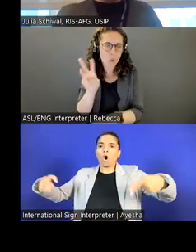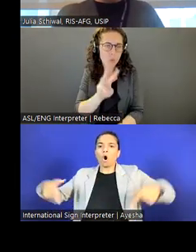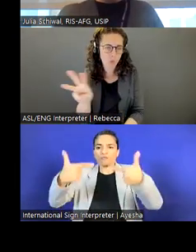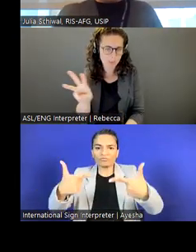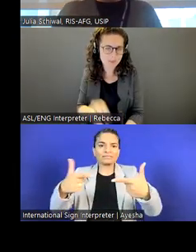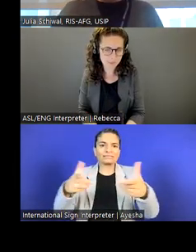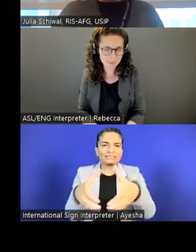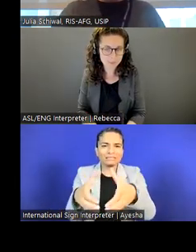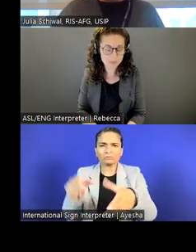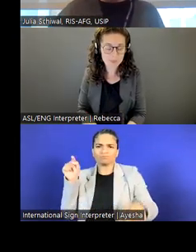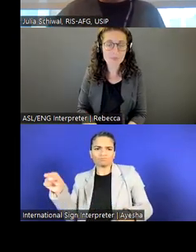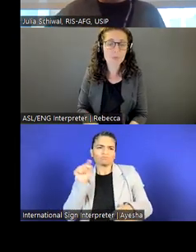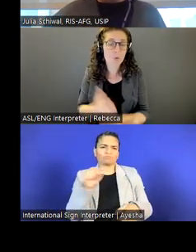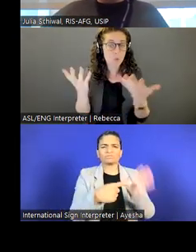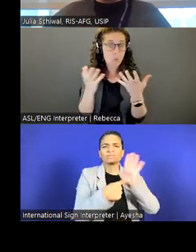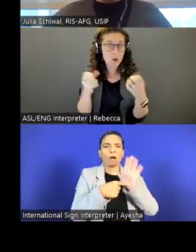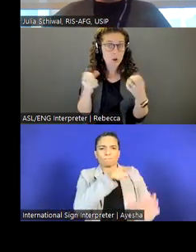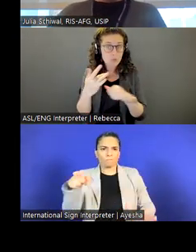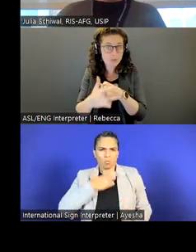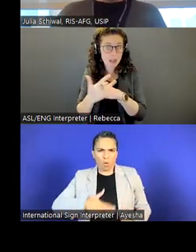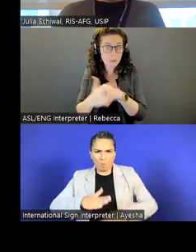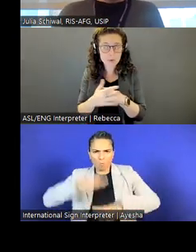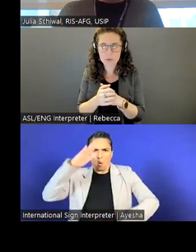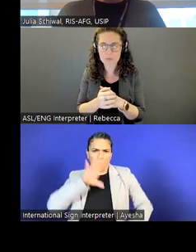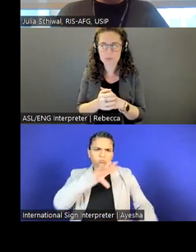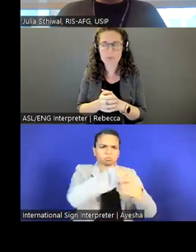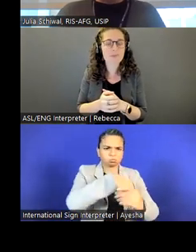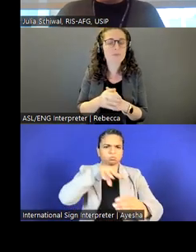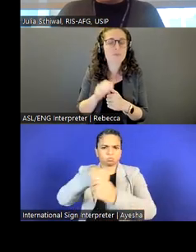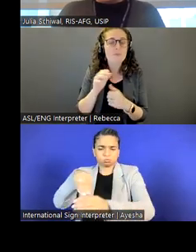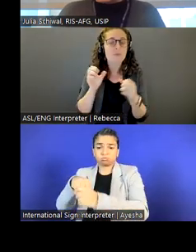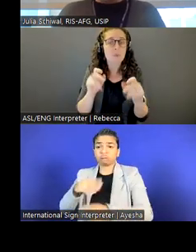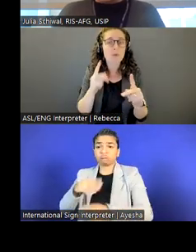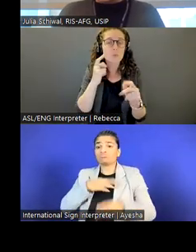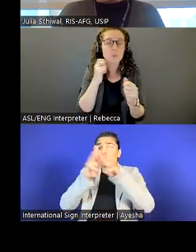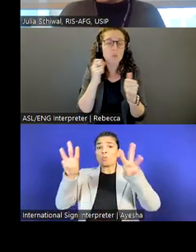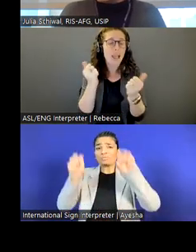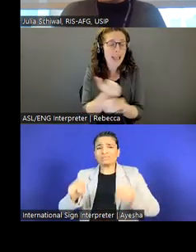In terms of our opportunities at USIP. There are opportunities for anybody with regional expertise or knowledge or any specific type